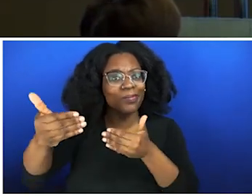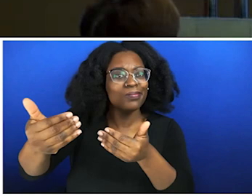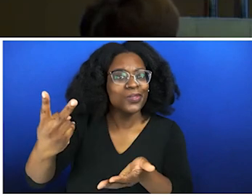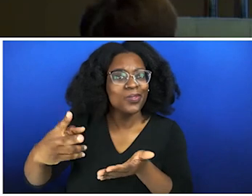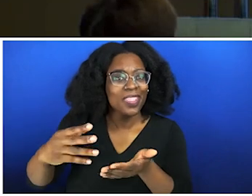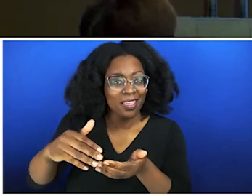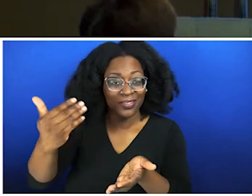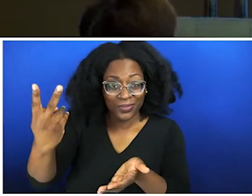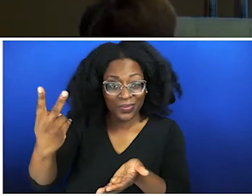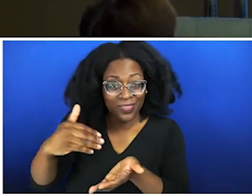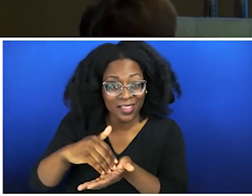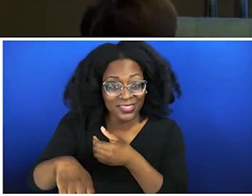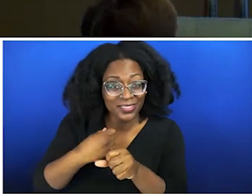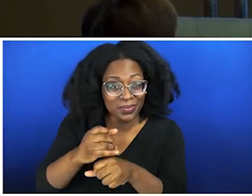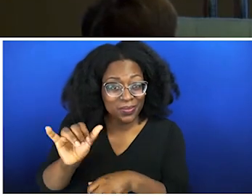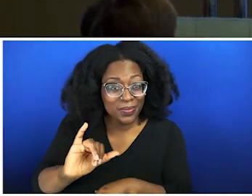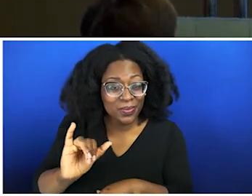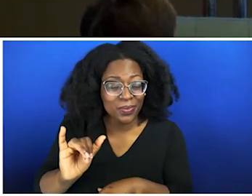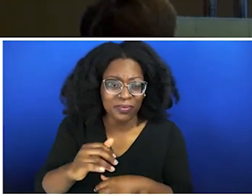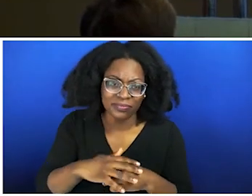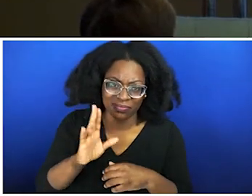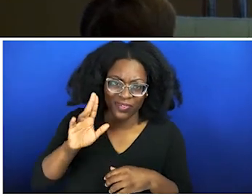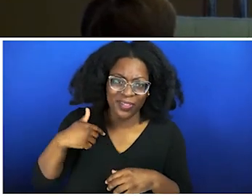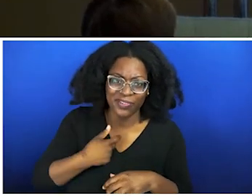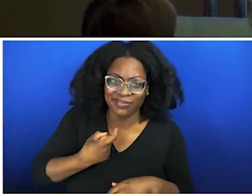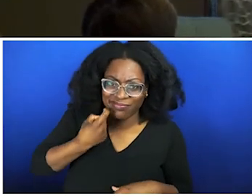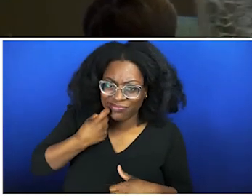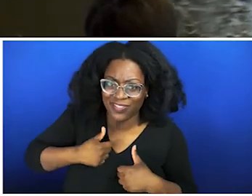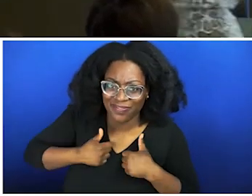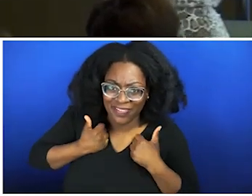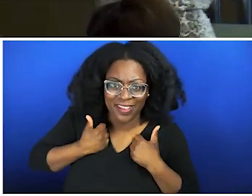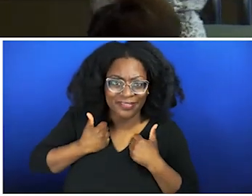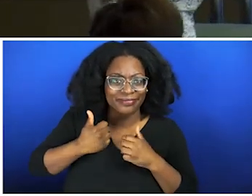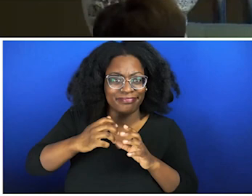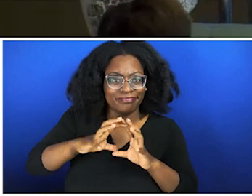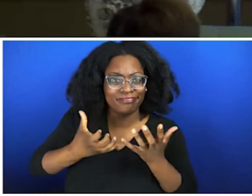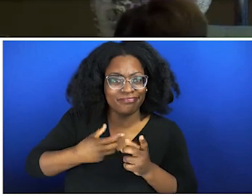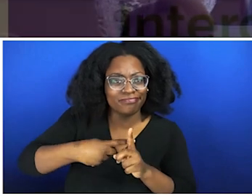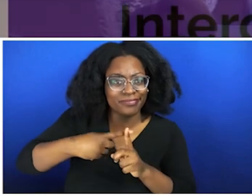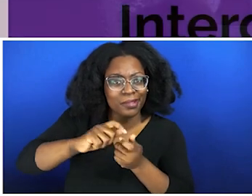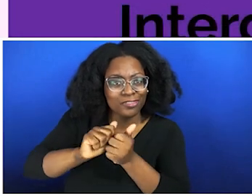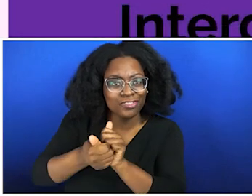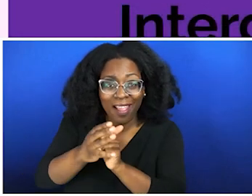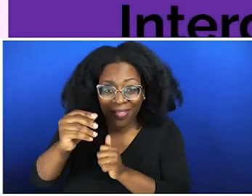So let's talk about intergenerational trauma. Anyways, we're going to really be talking